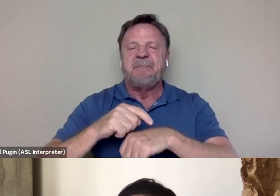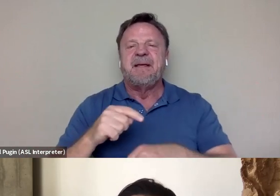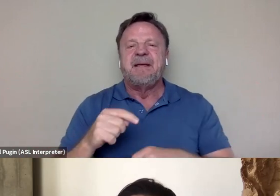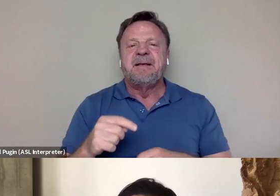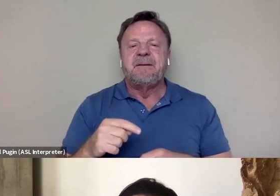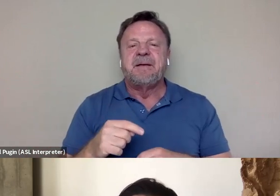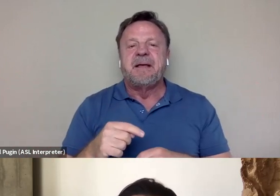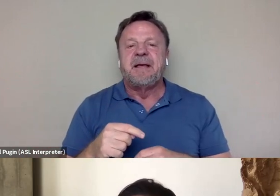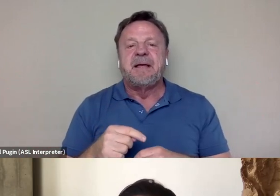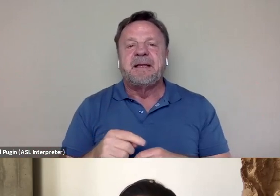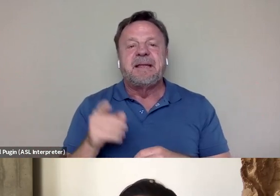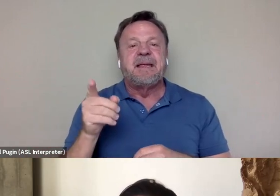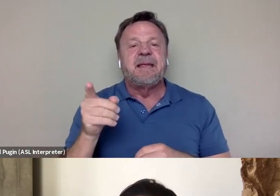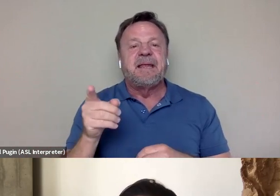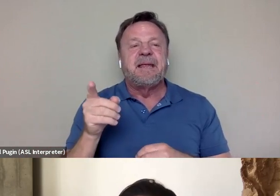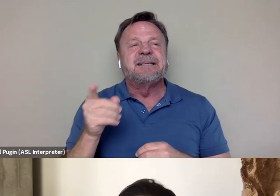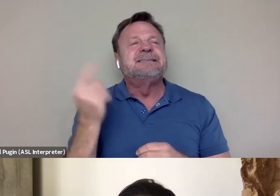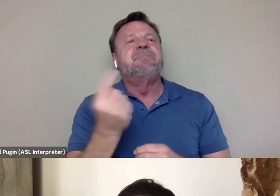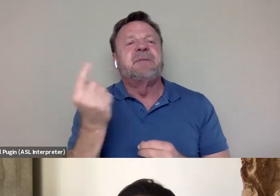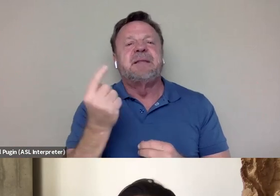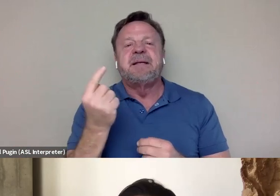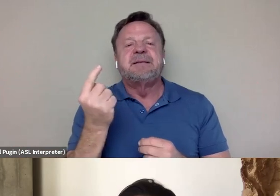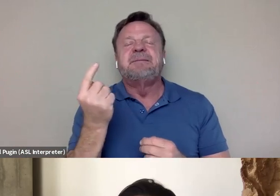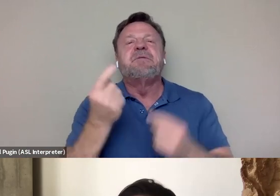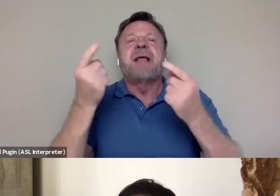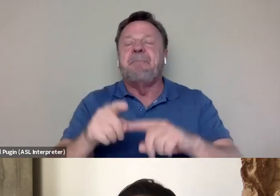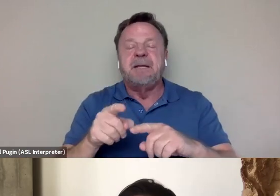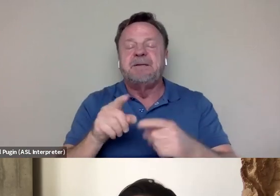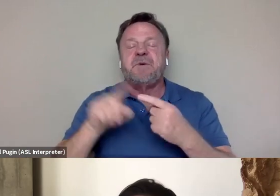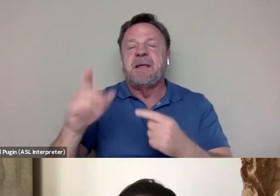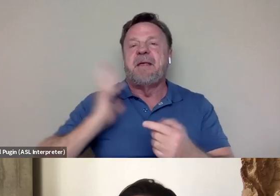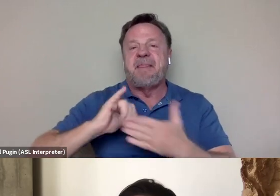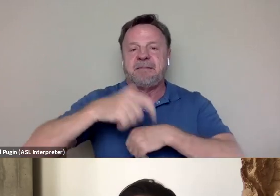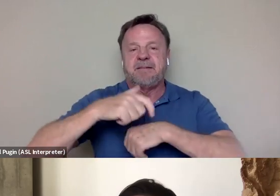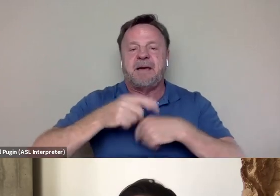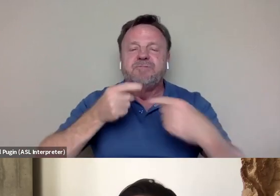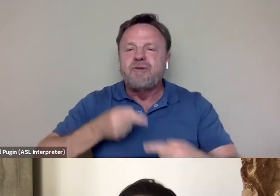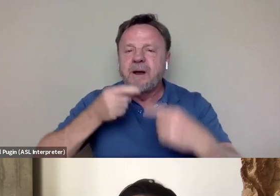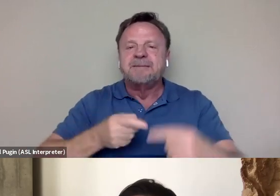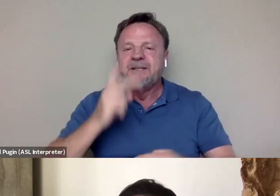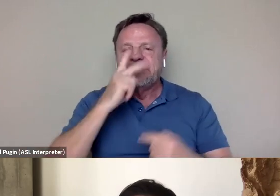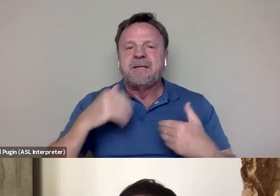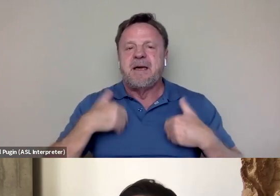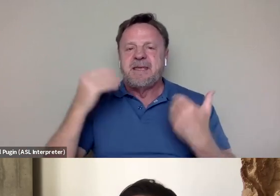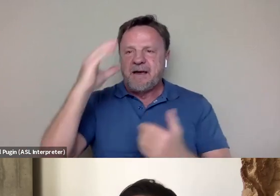I don't know, you know, potentially, you know, some struggles himself. And I think he watched this film and you see a young man that is, you know,